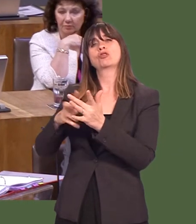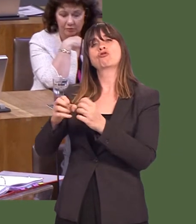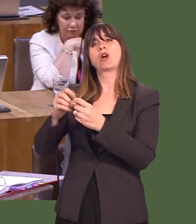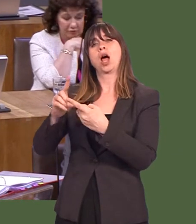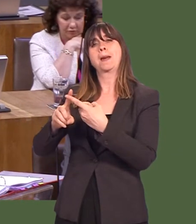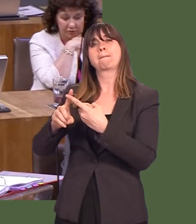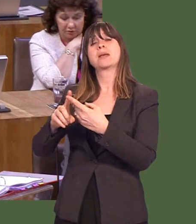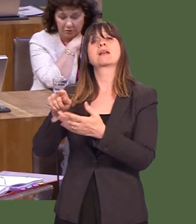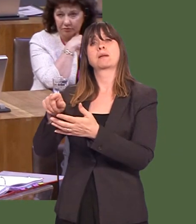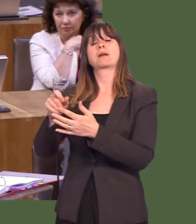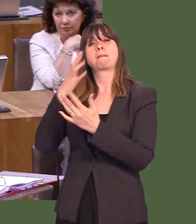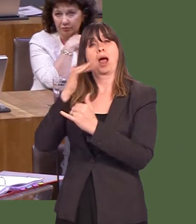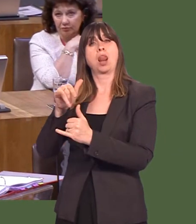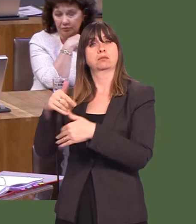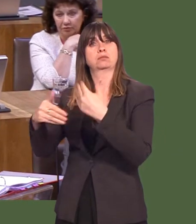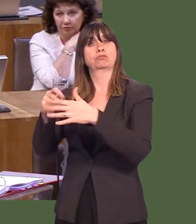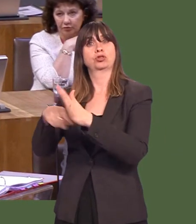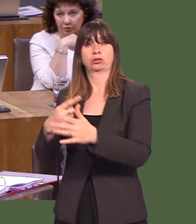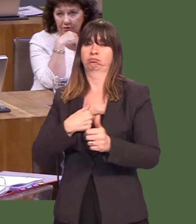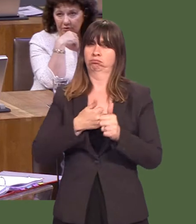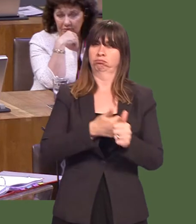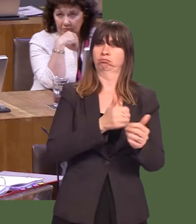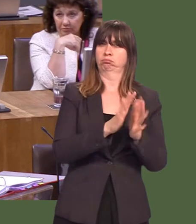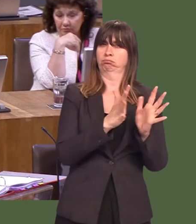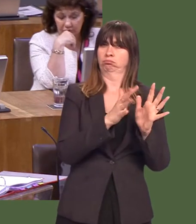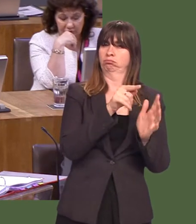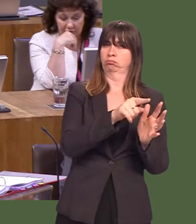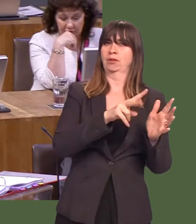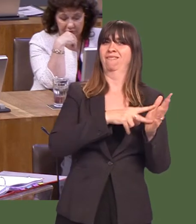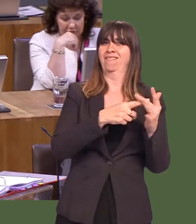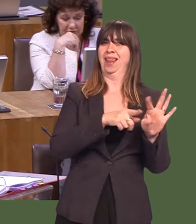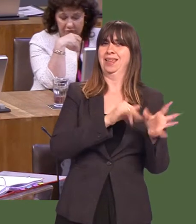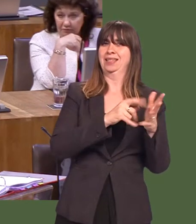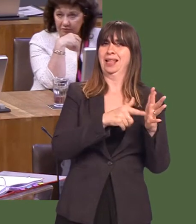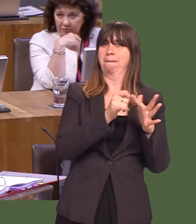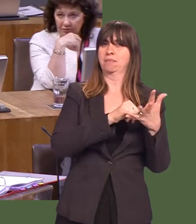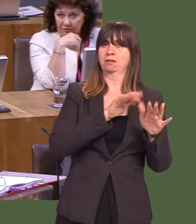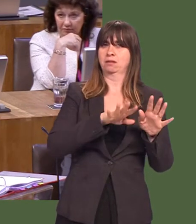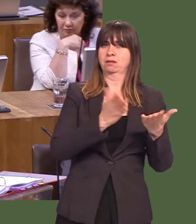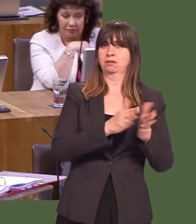So, weíll consider the work of organisations such as Valleys Steps in order to ensure that